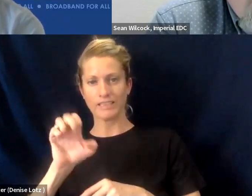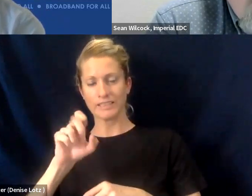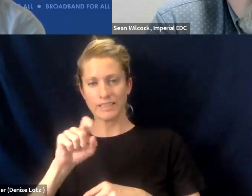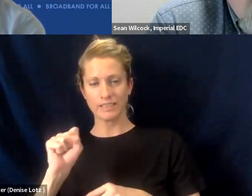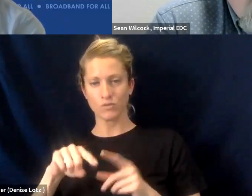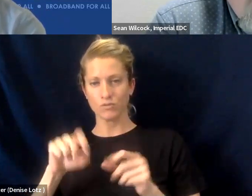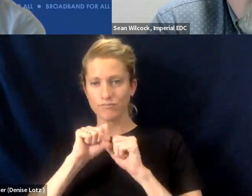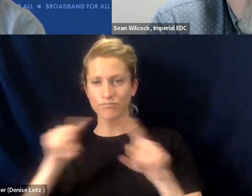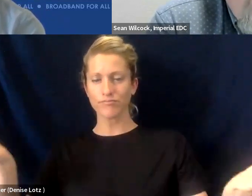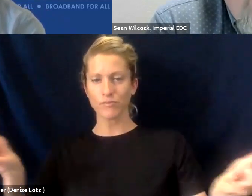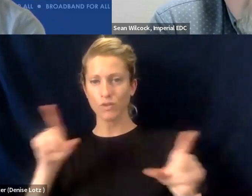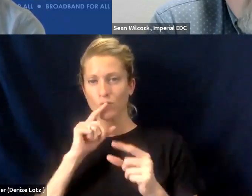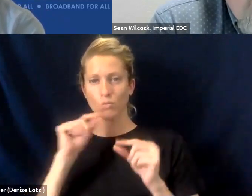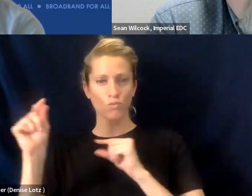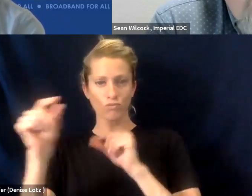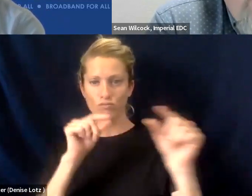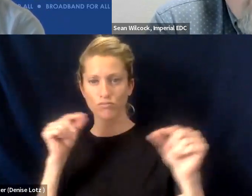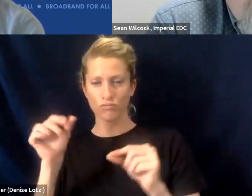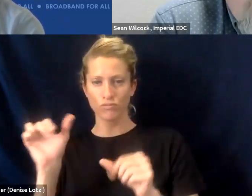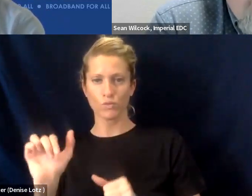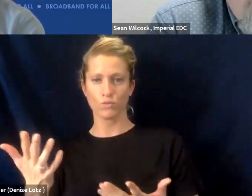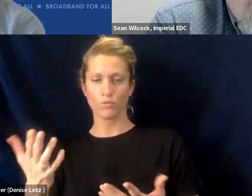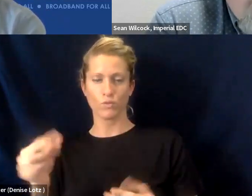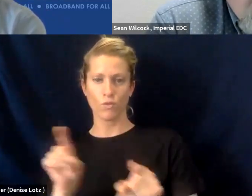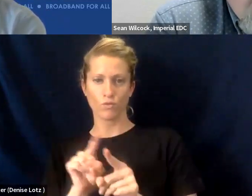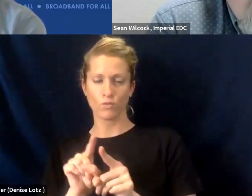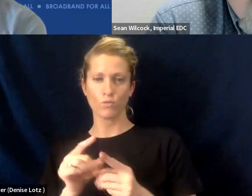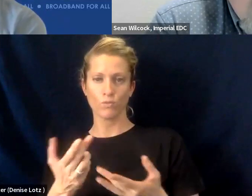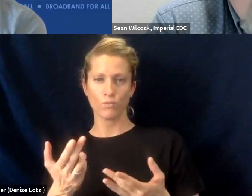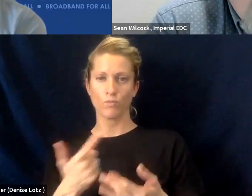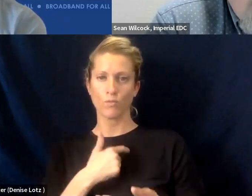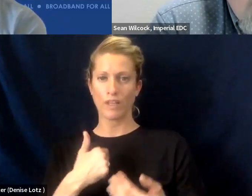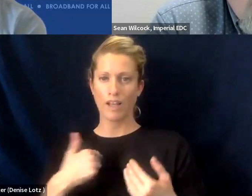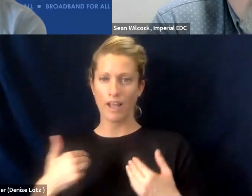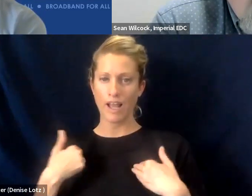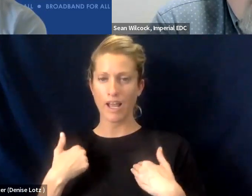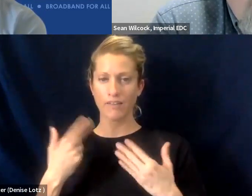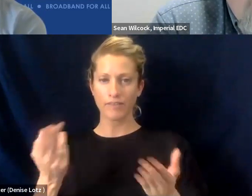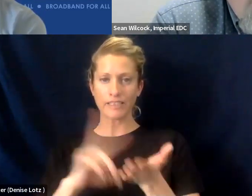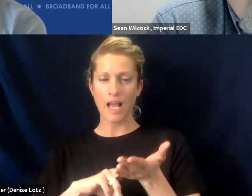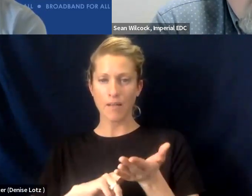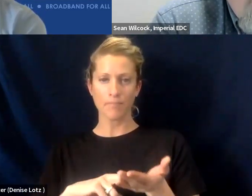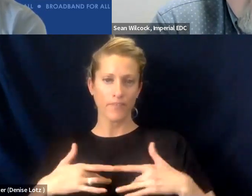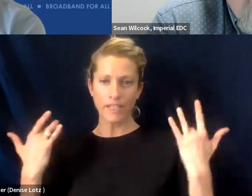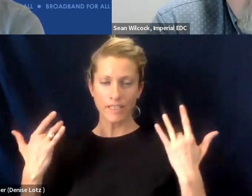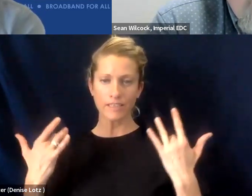programs. We had sign up events in some of our underserved communities.